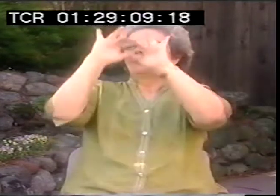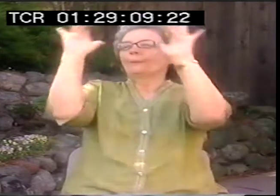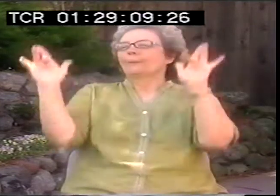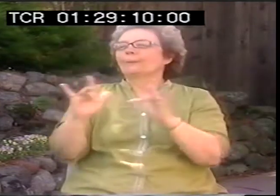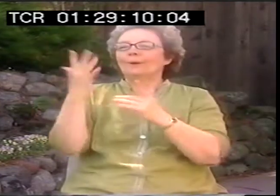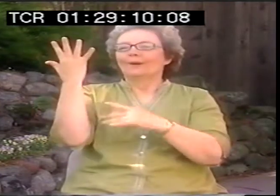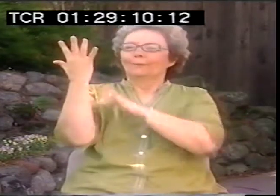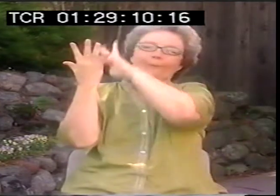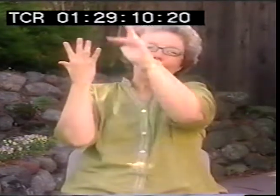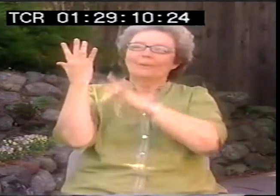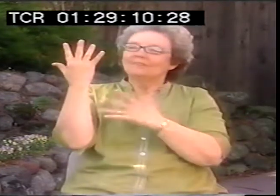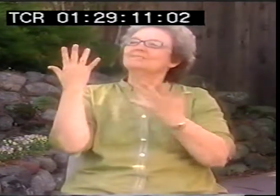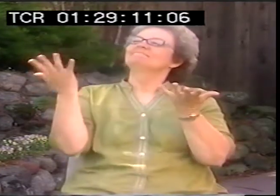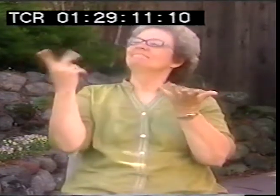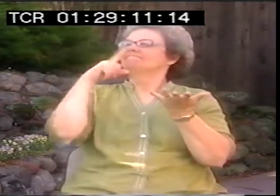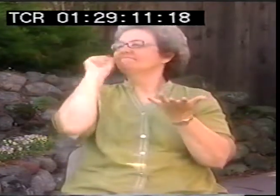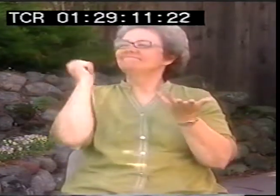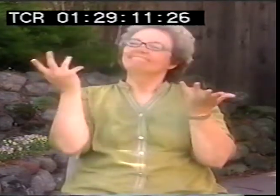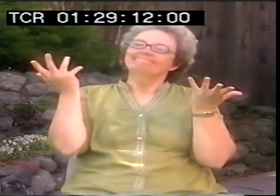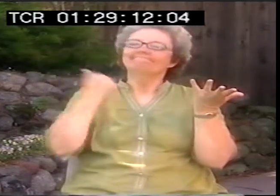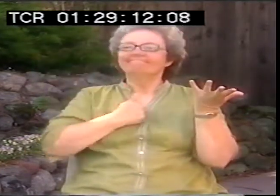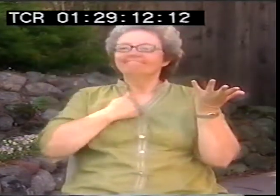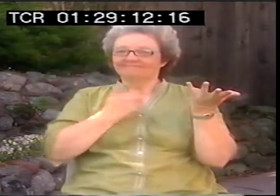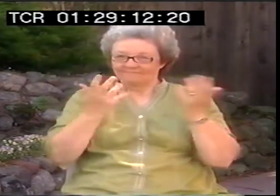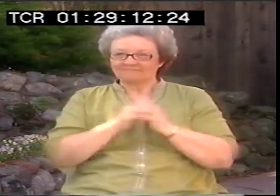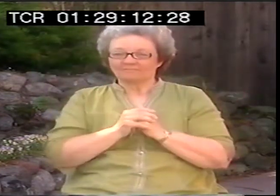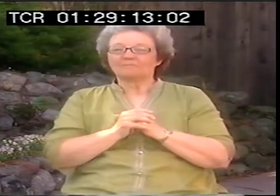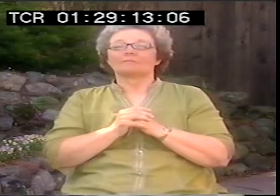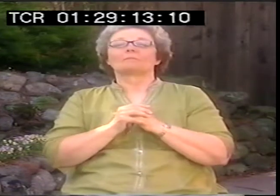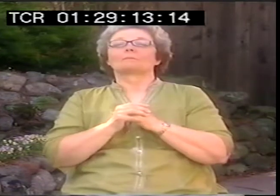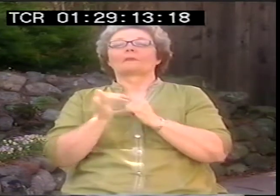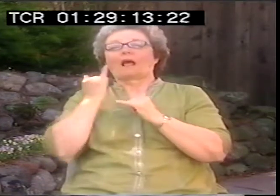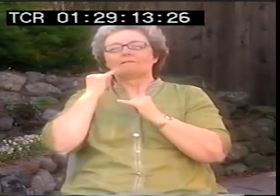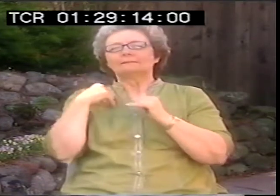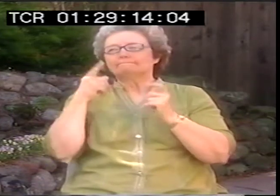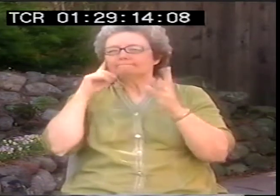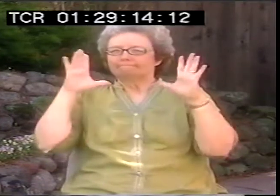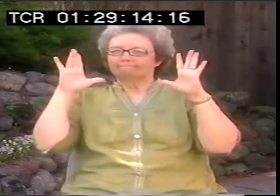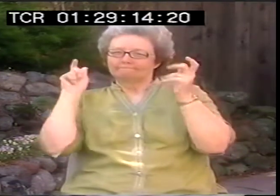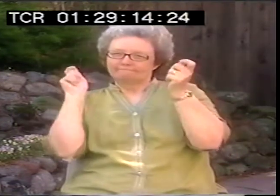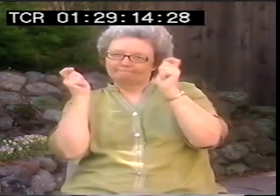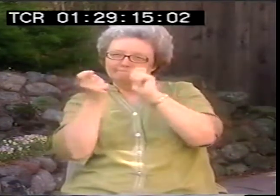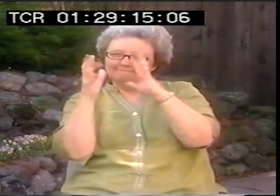And now it's bare. And that's sad. Sorry to say, the tree is bare.